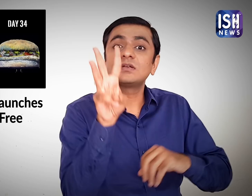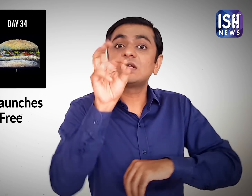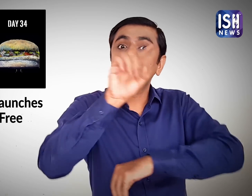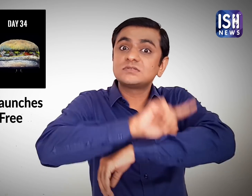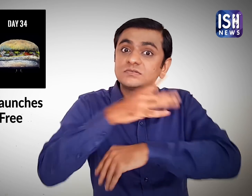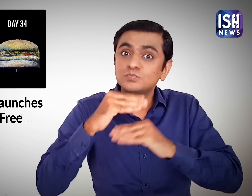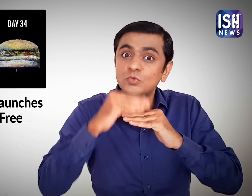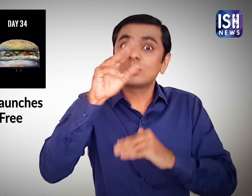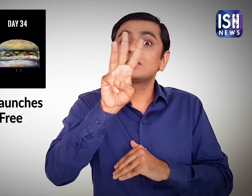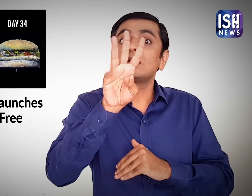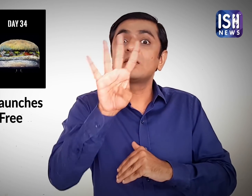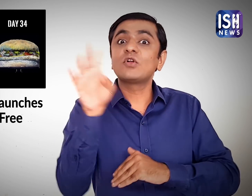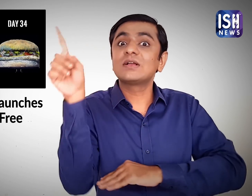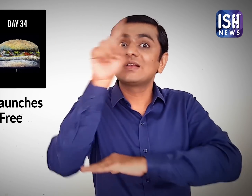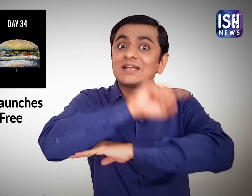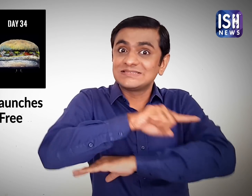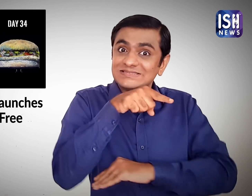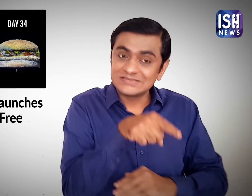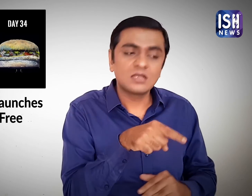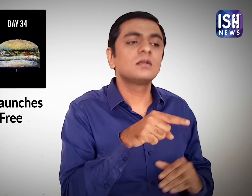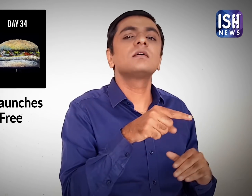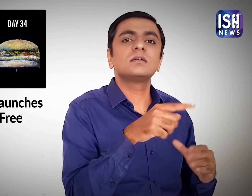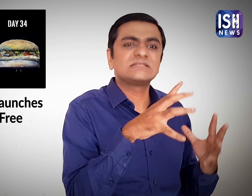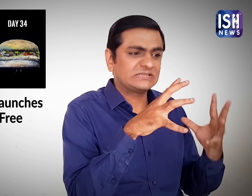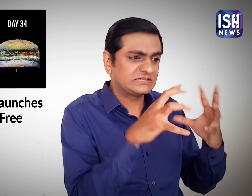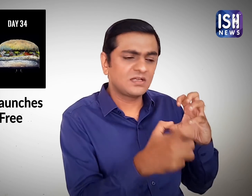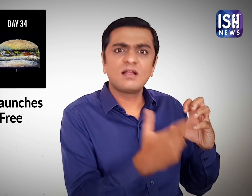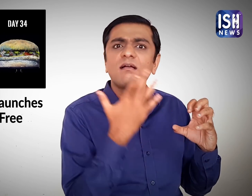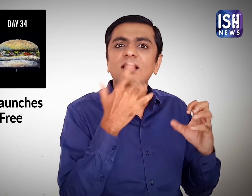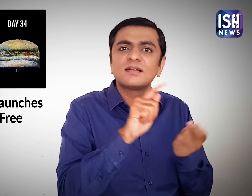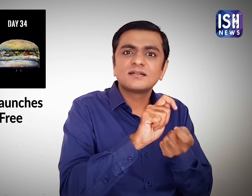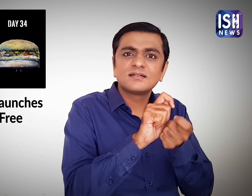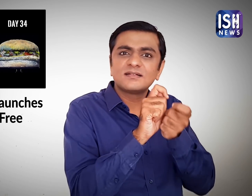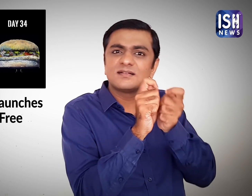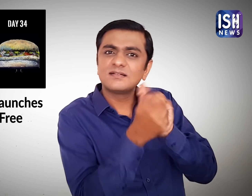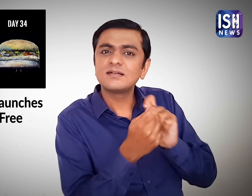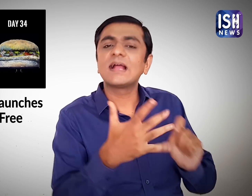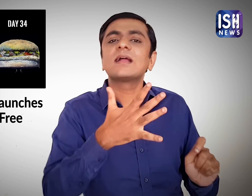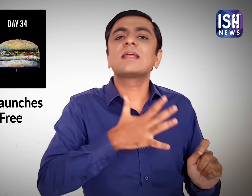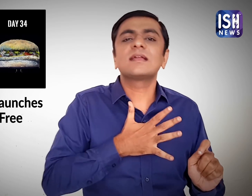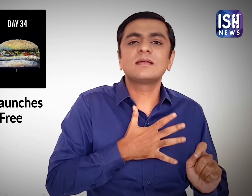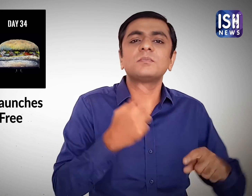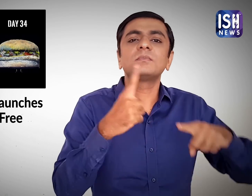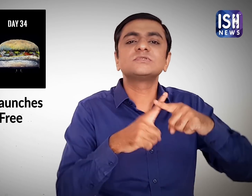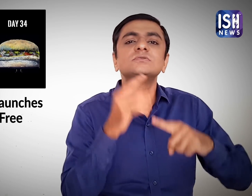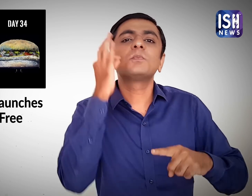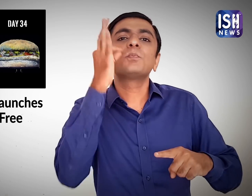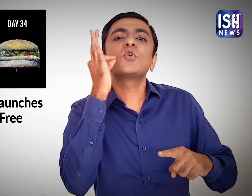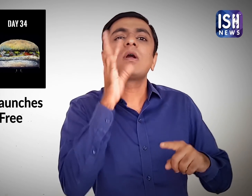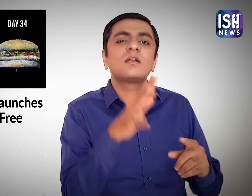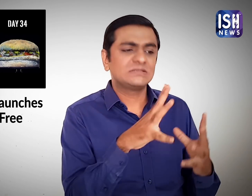On the 34th day, the colour of the natural burger had changed to green and blue.